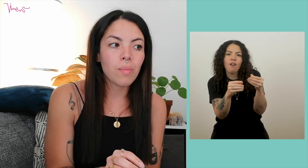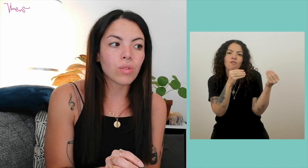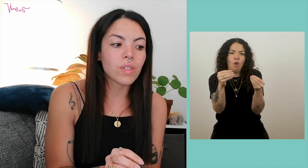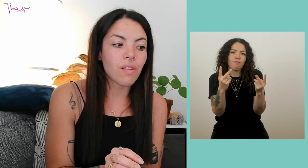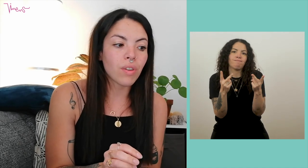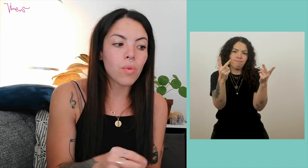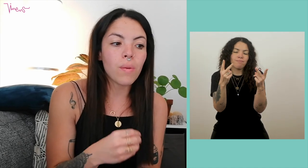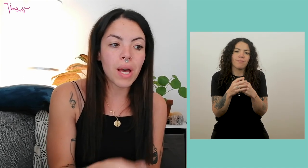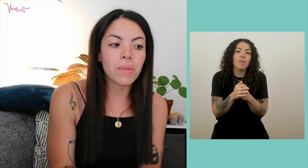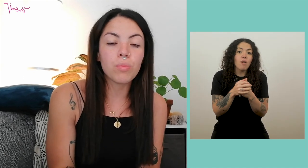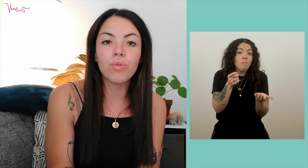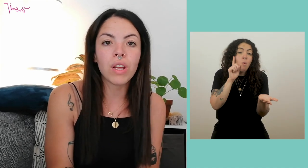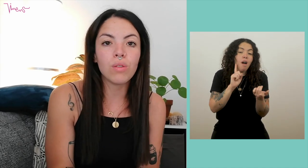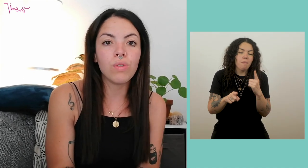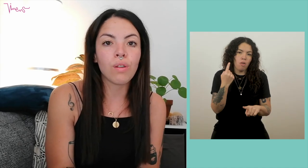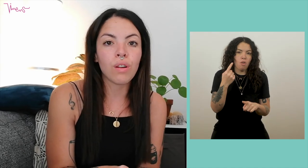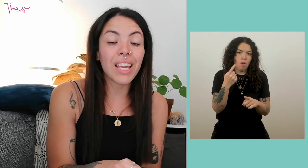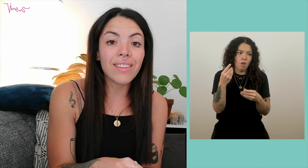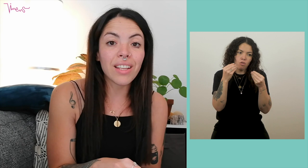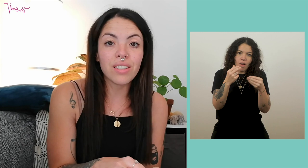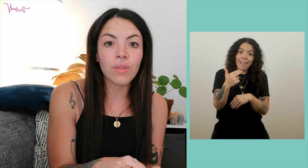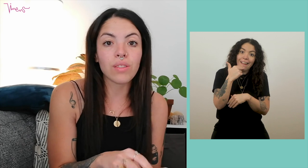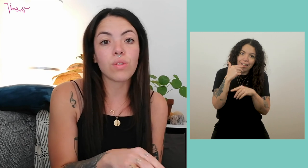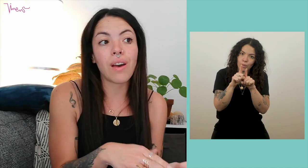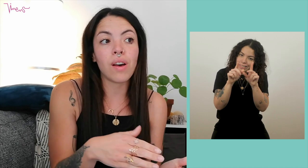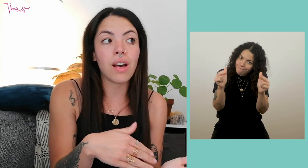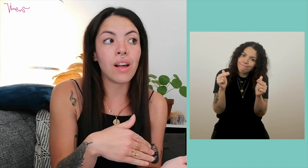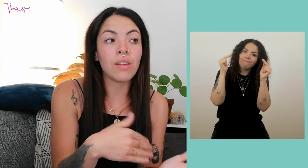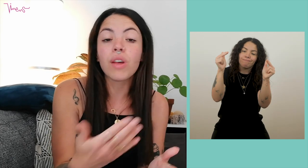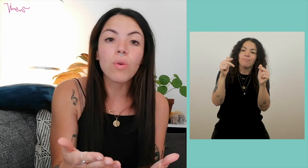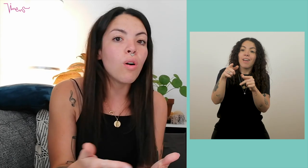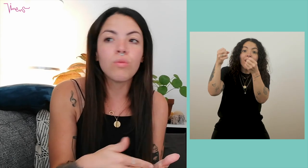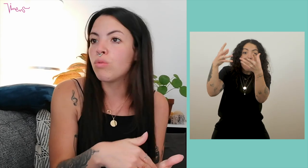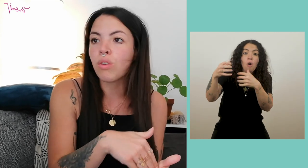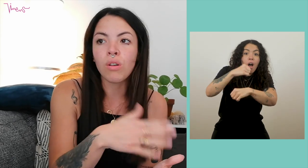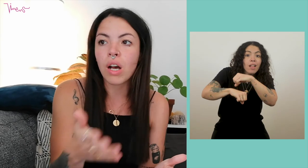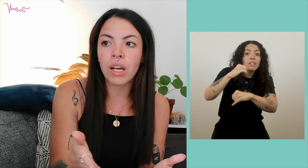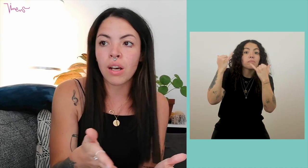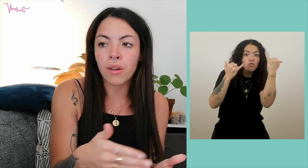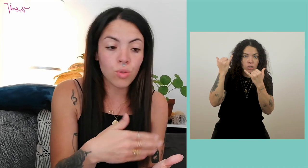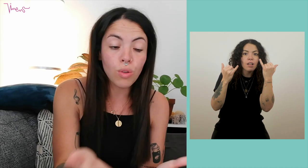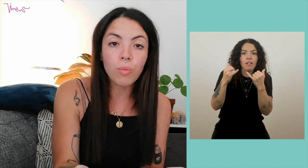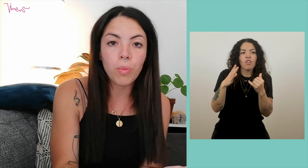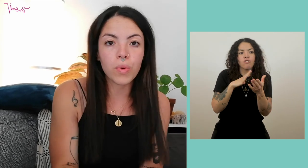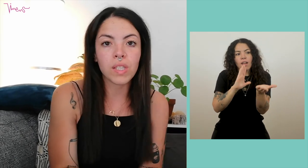Because it will really bring a qualitative added value to the event or to the thing that you propose